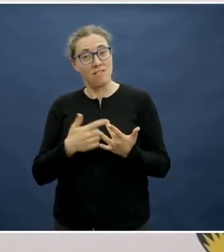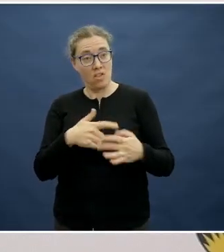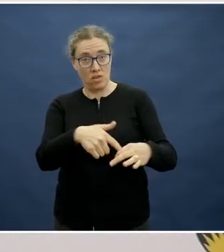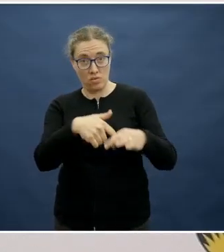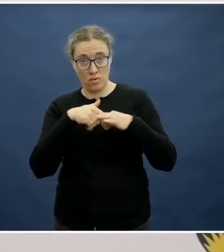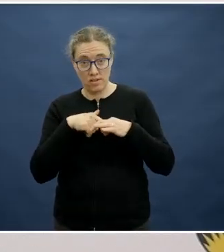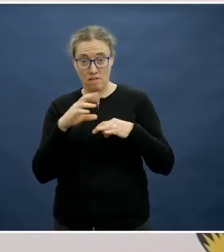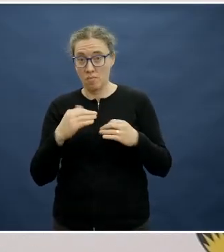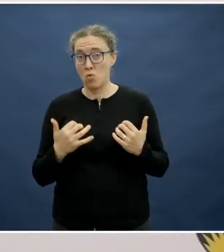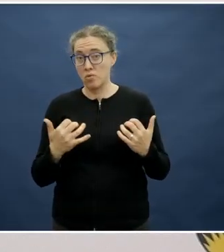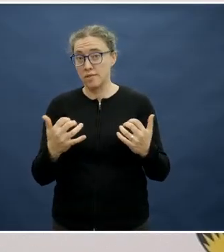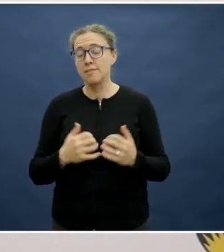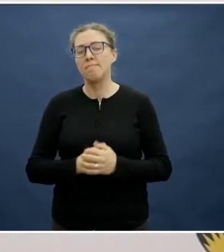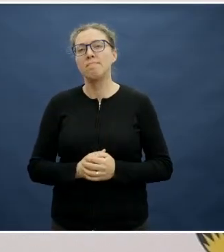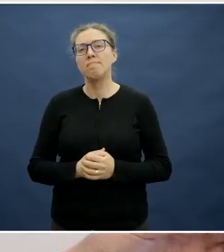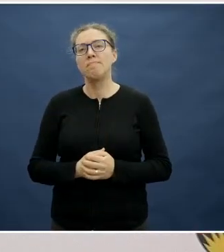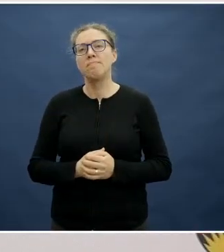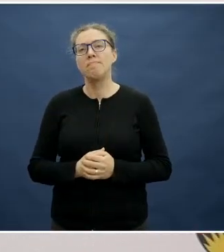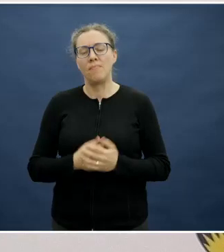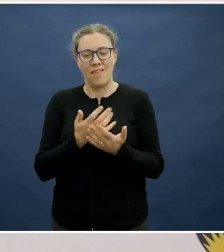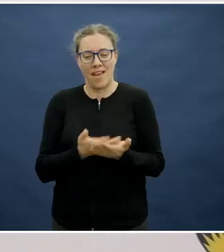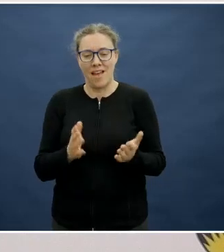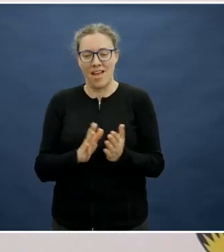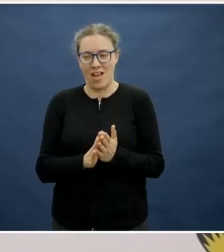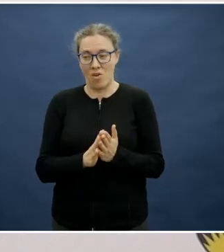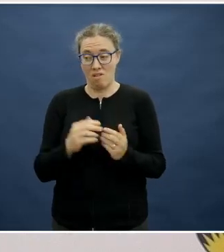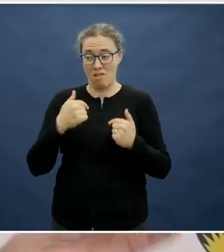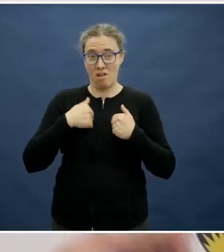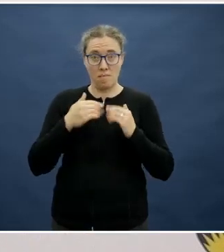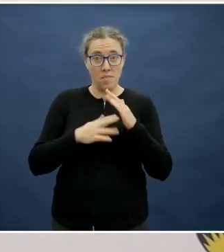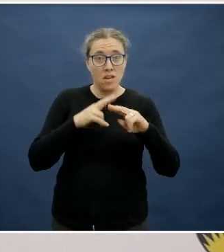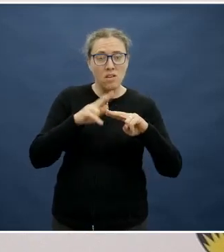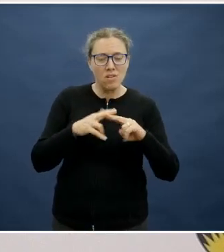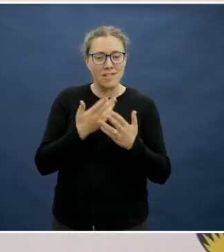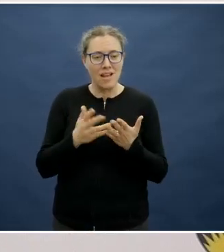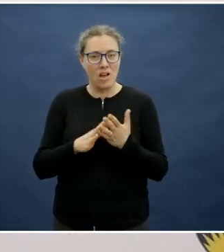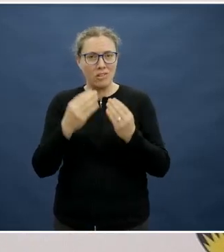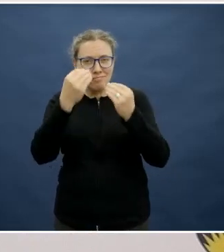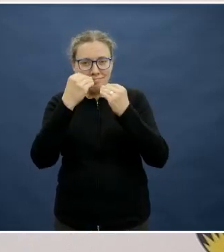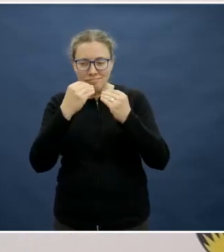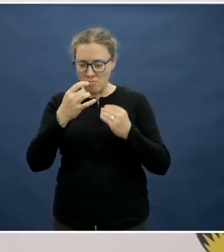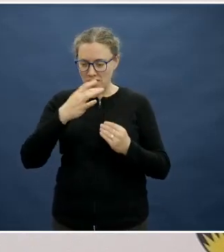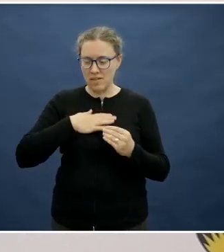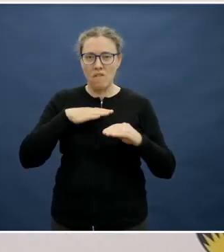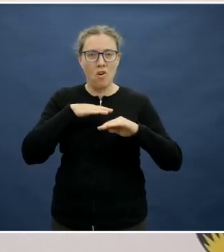audience here. How can we better educate ourselves as parents about discretionary foods, portion sizes and